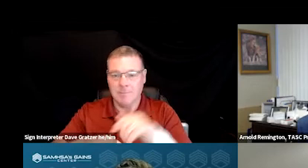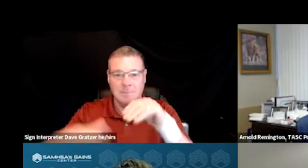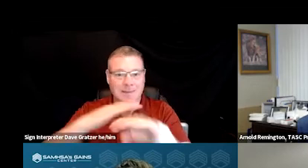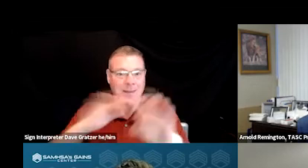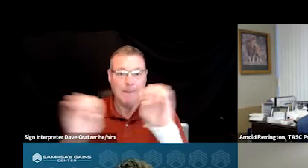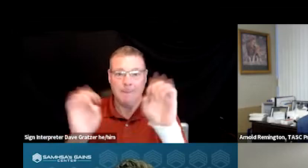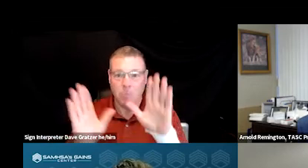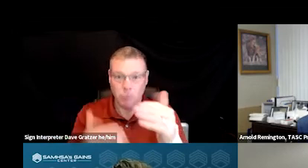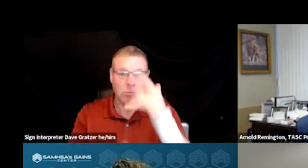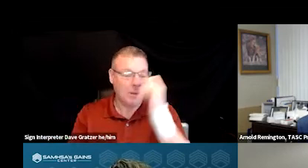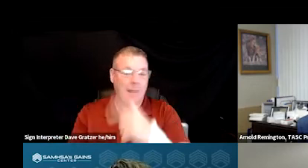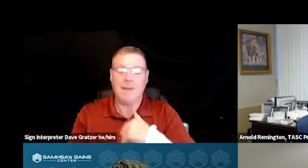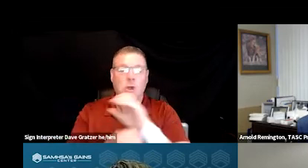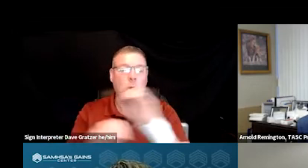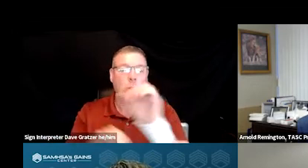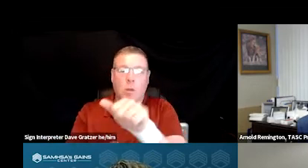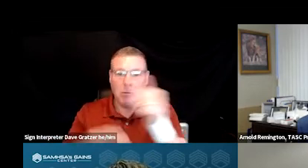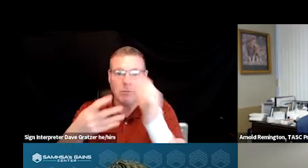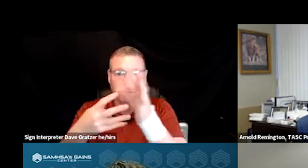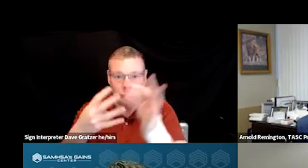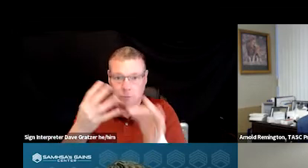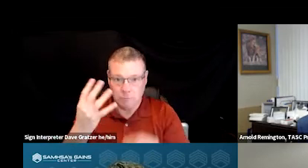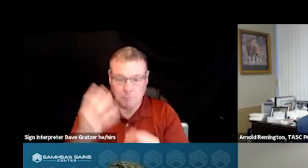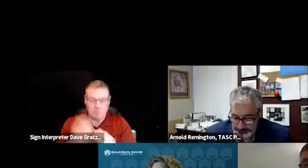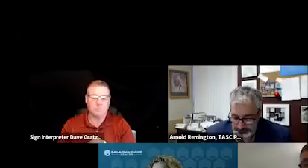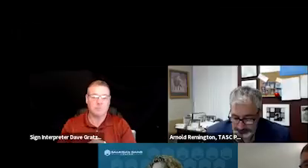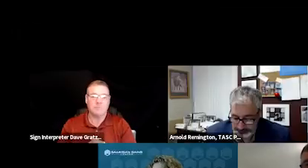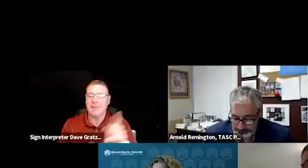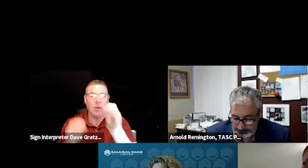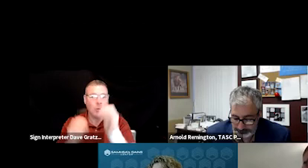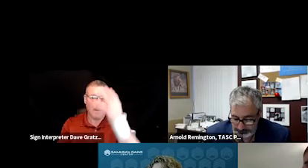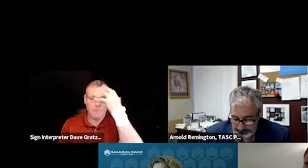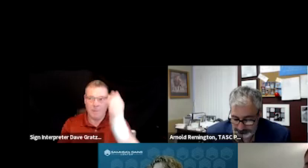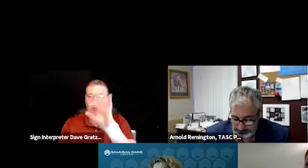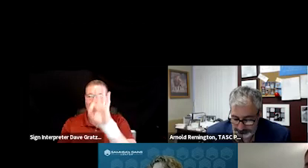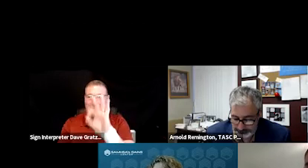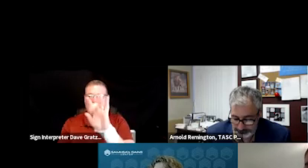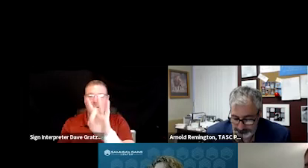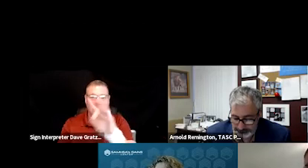because they had no other alternative. They didn't memorize that 800 number that I mentioned earlier.